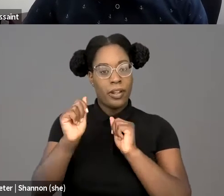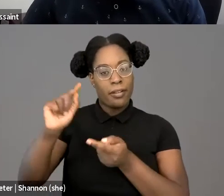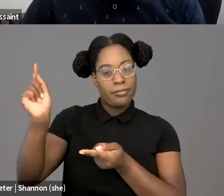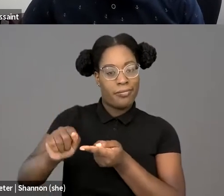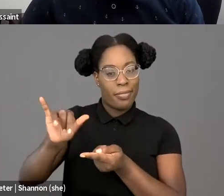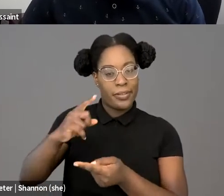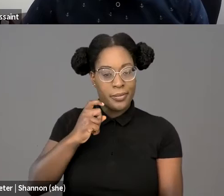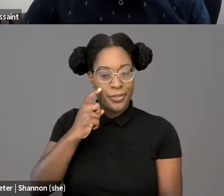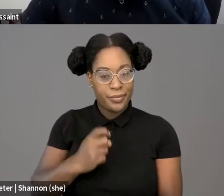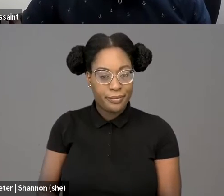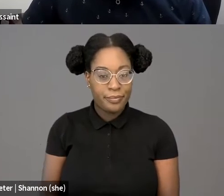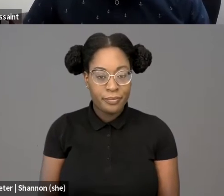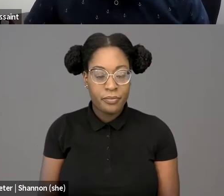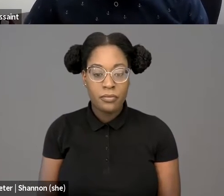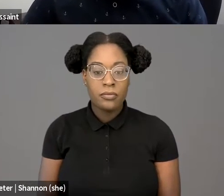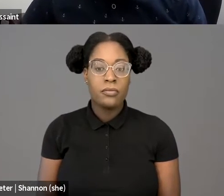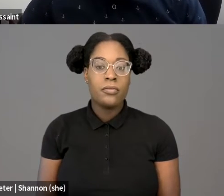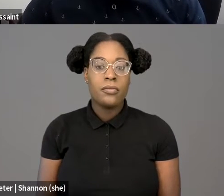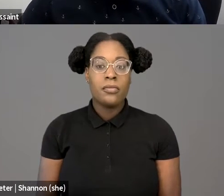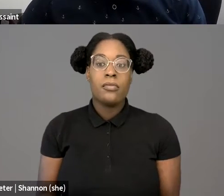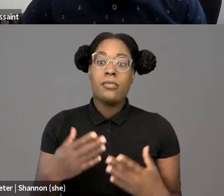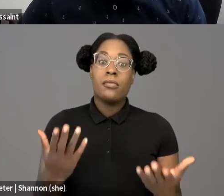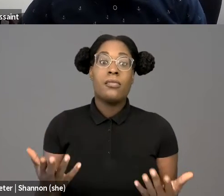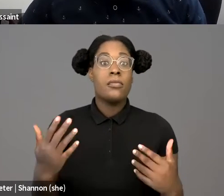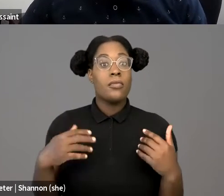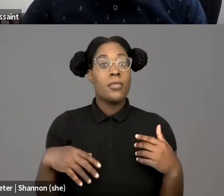because usually this is where I get pushback from audience members.